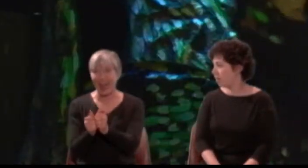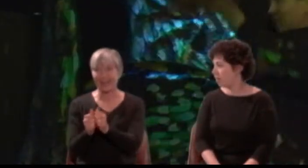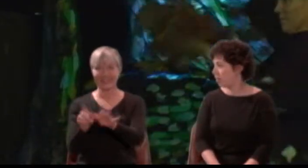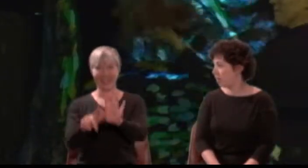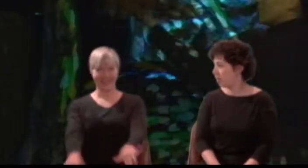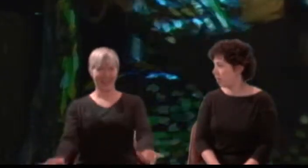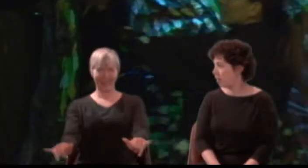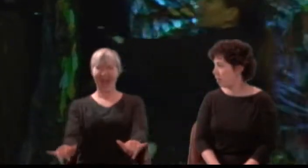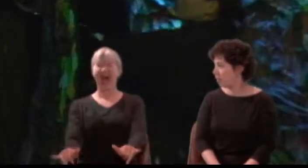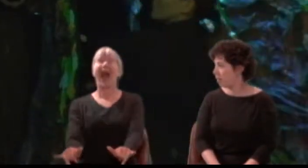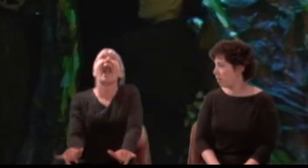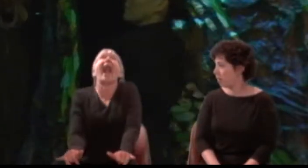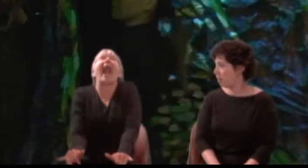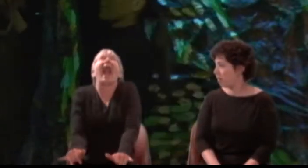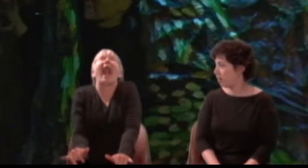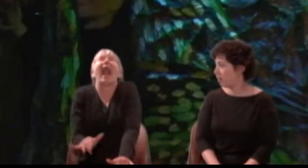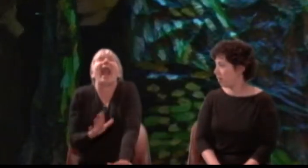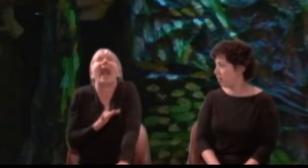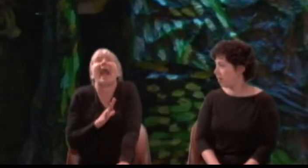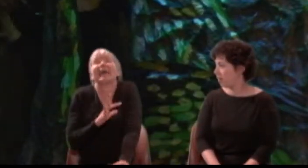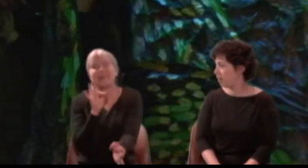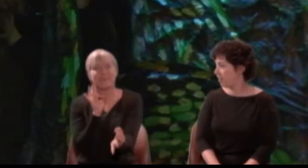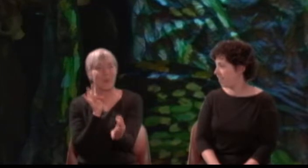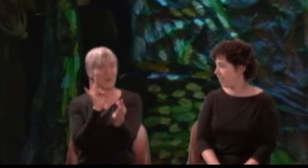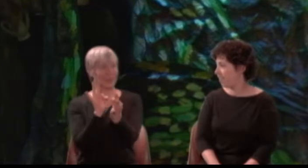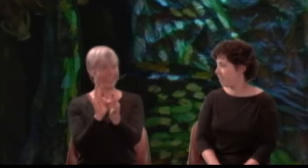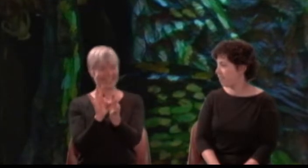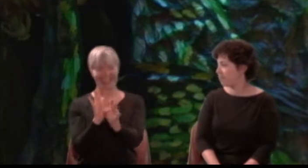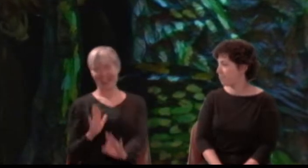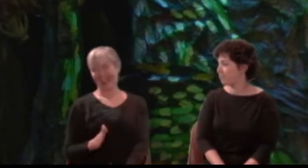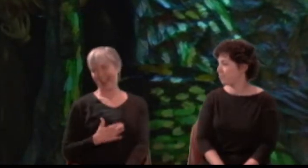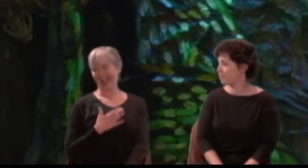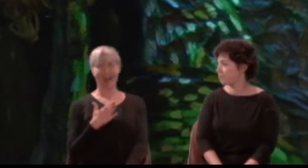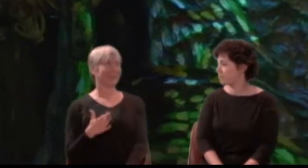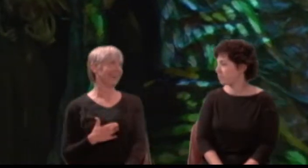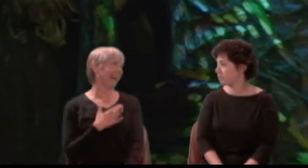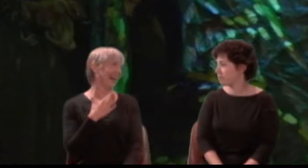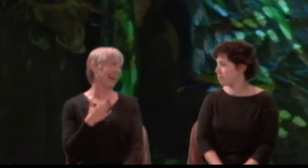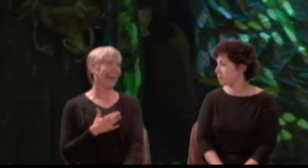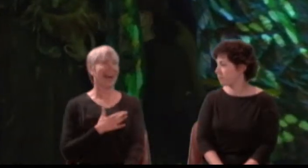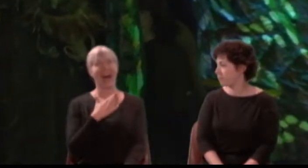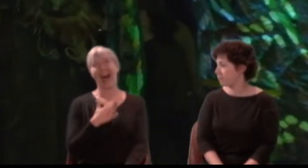and those things do best please me that befall preposterously.